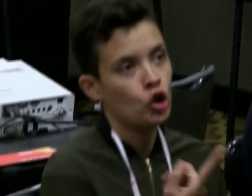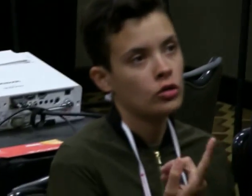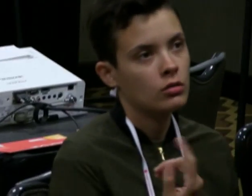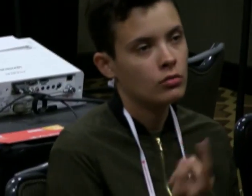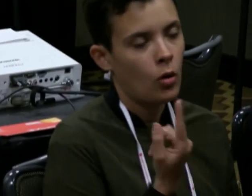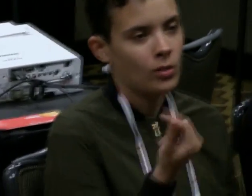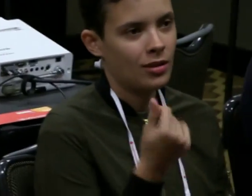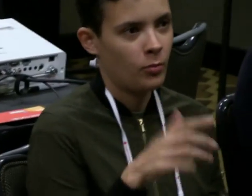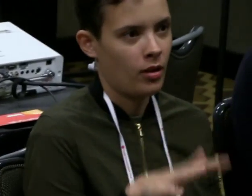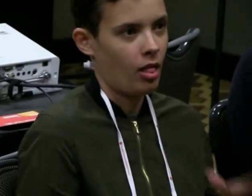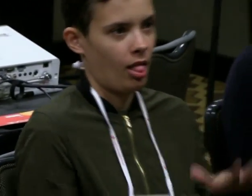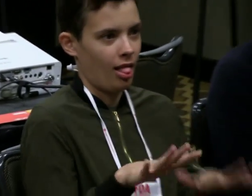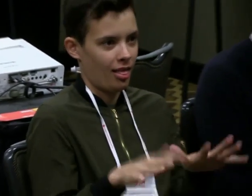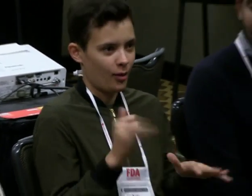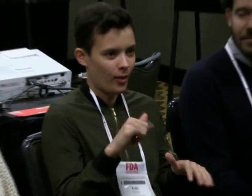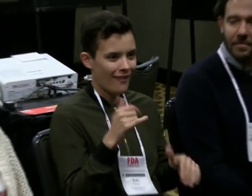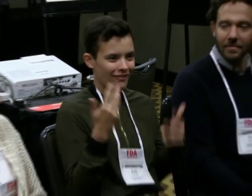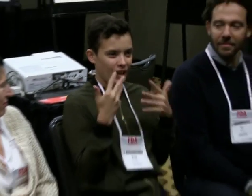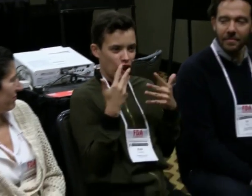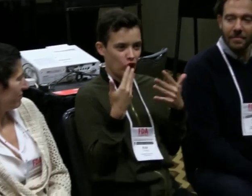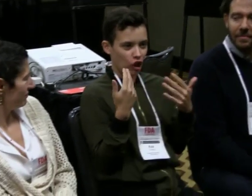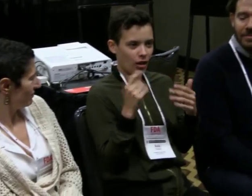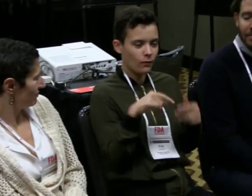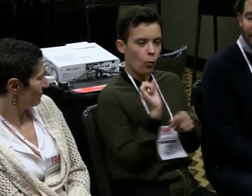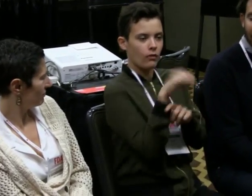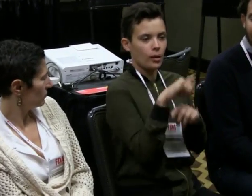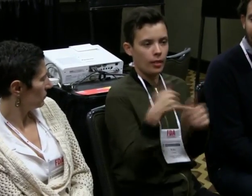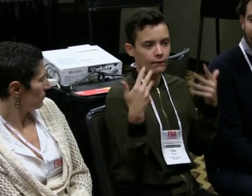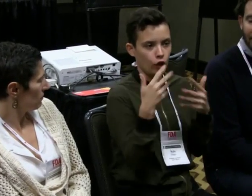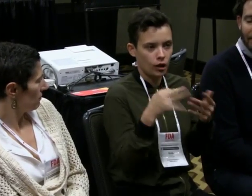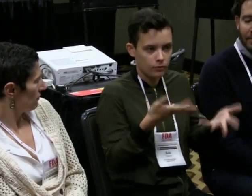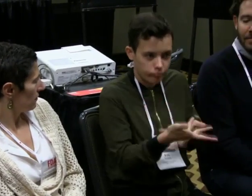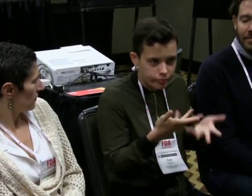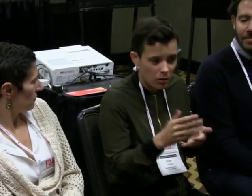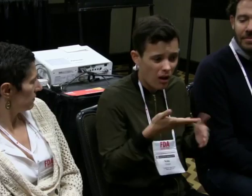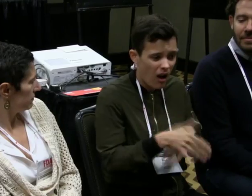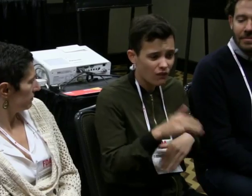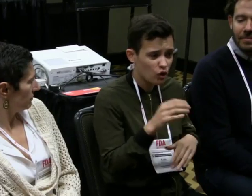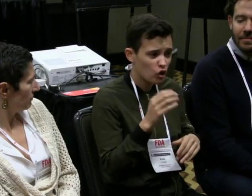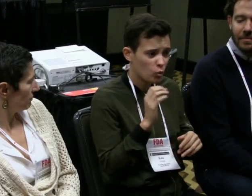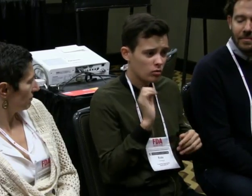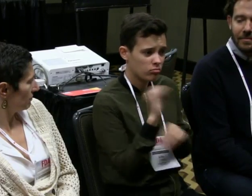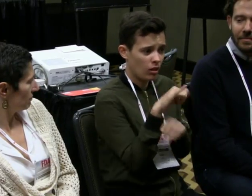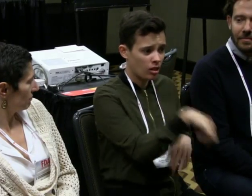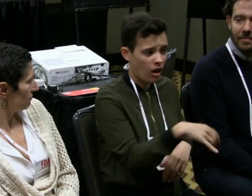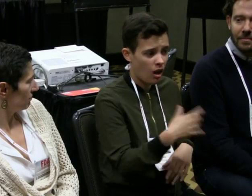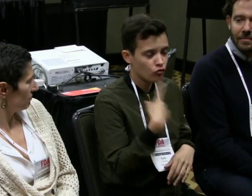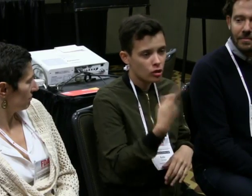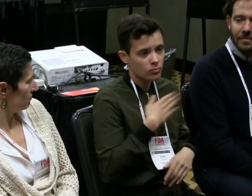(translator) Well, to be honest at first, it was a little bit strange. There was that fear of having to overcome that fear